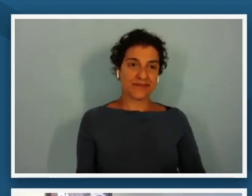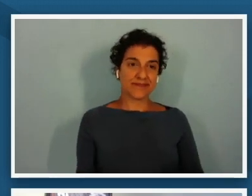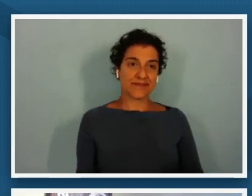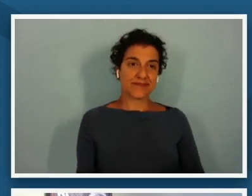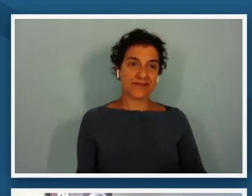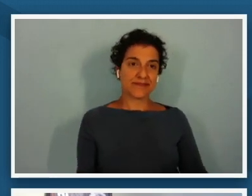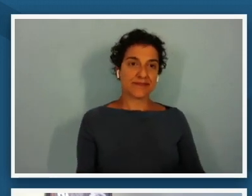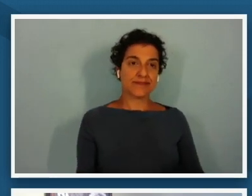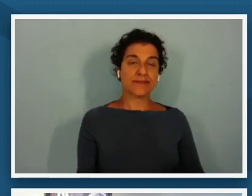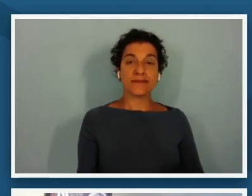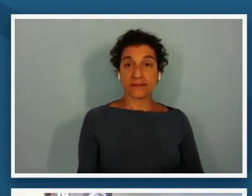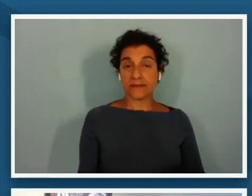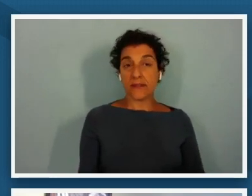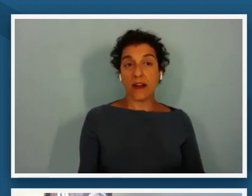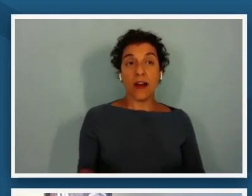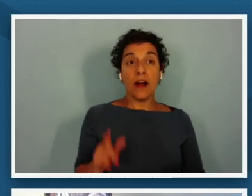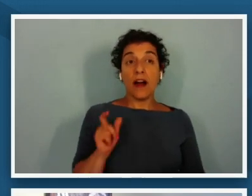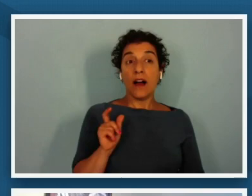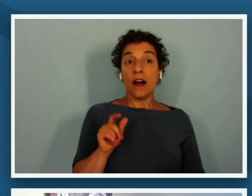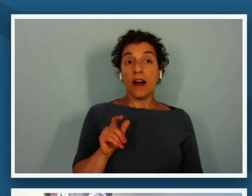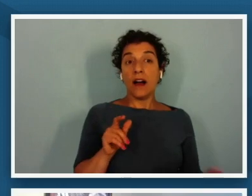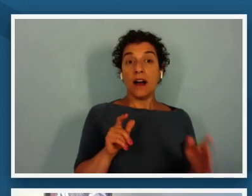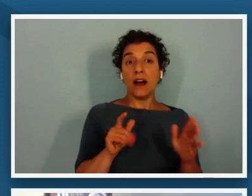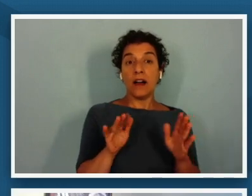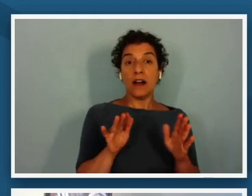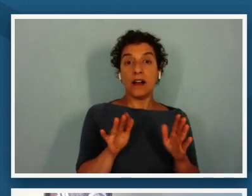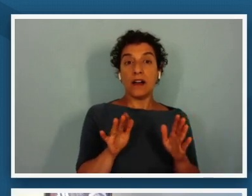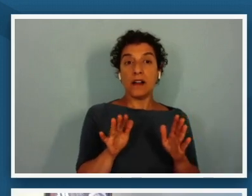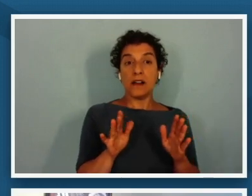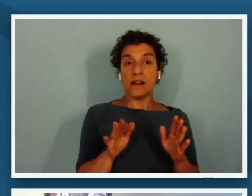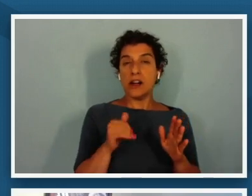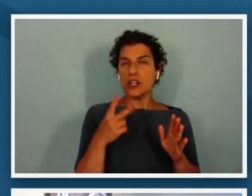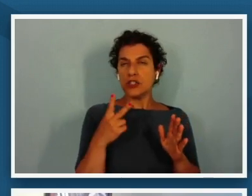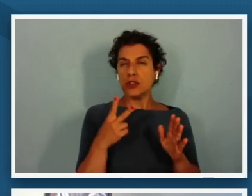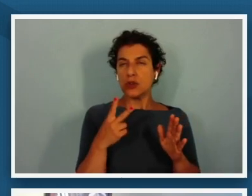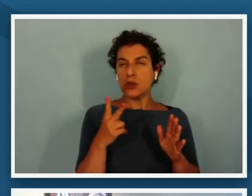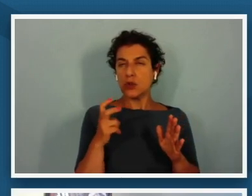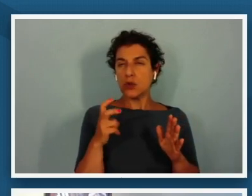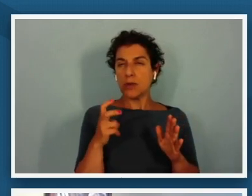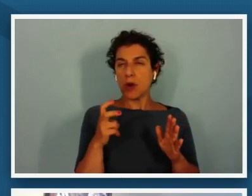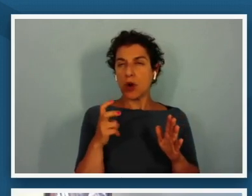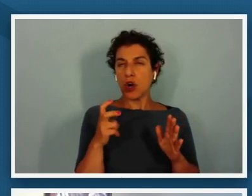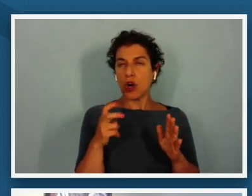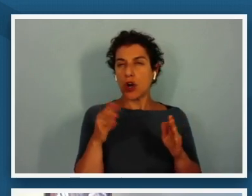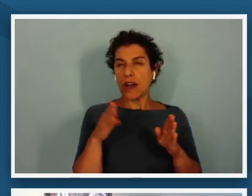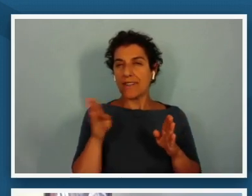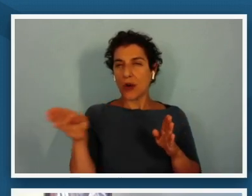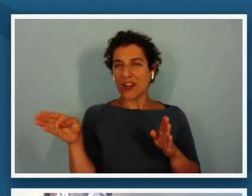um if you could move uh two more one more forward